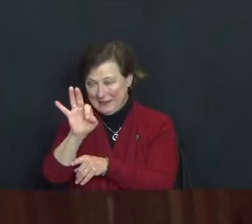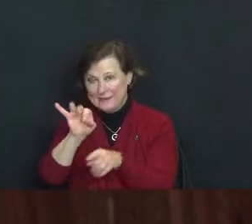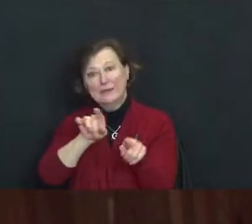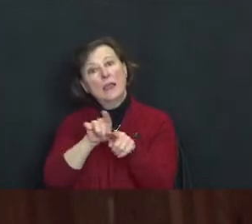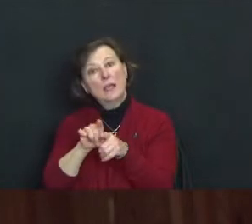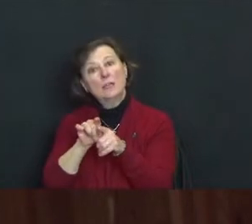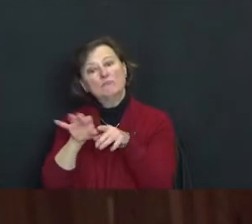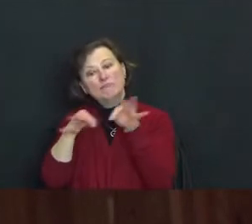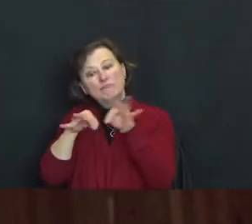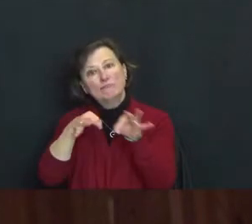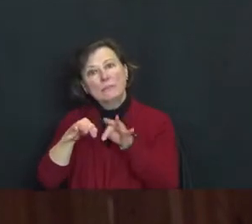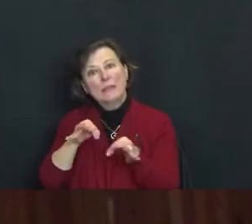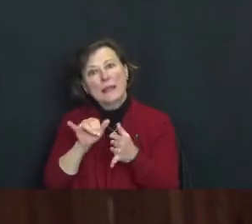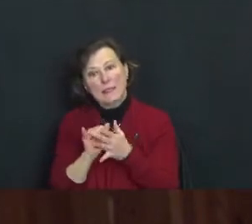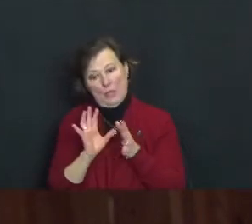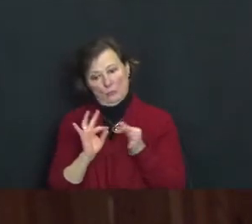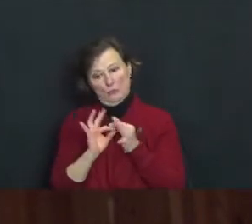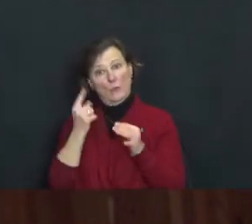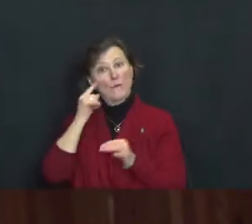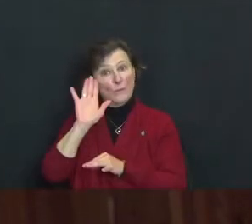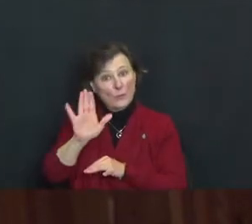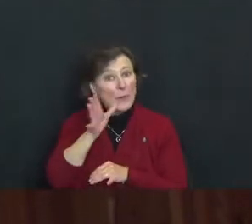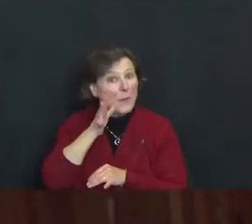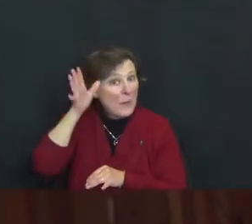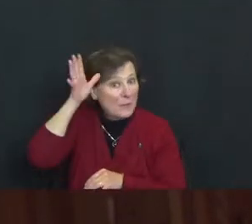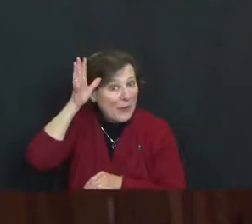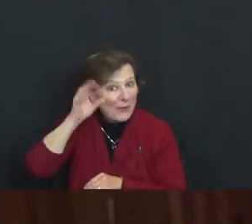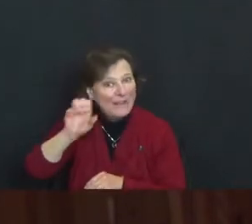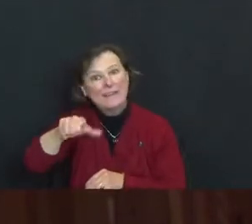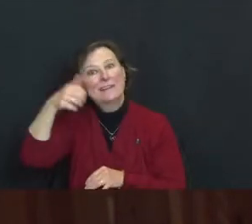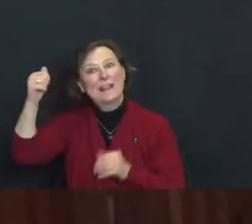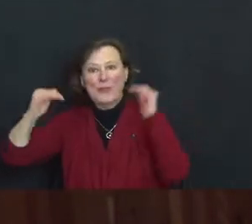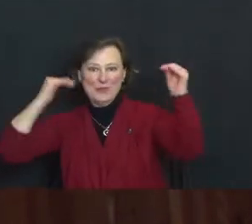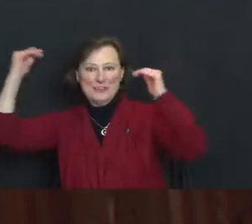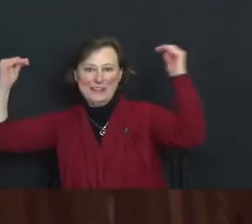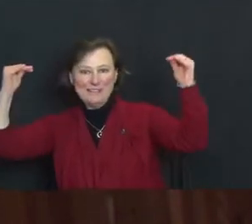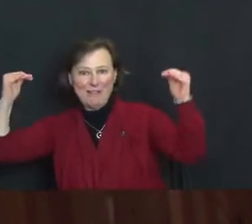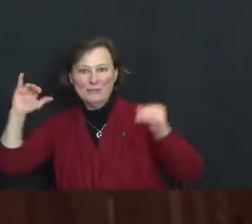on the story for your parents and the other adults in the room.